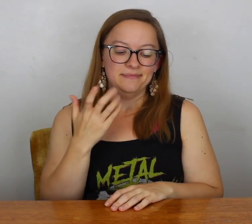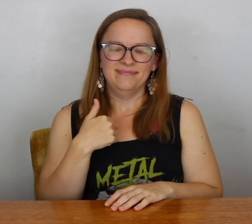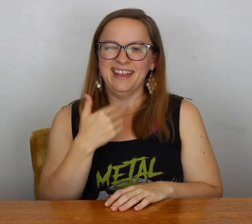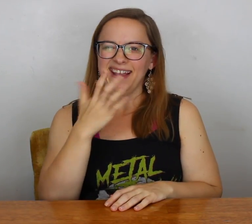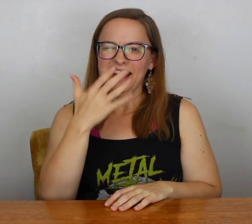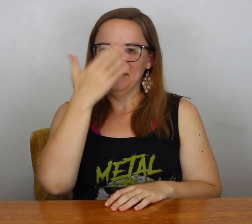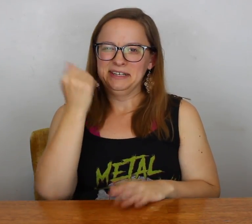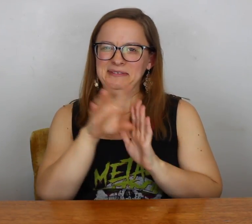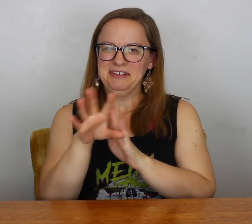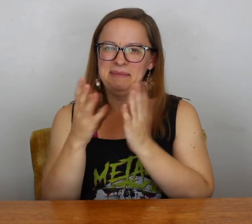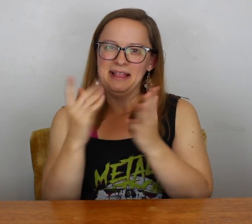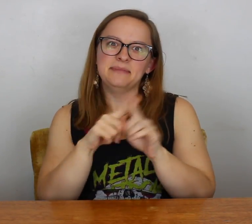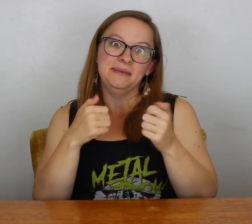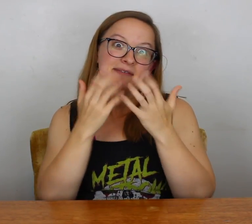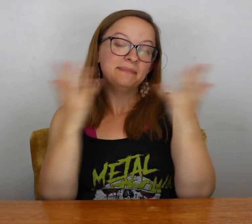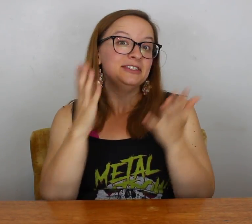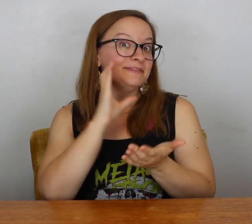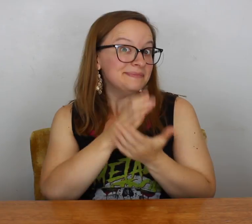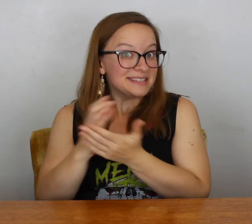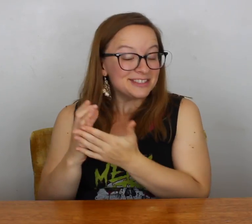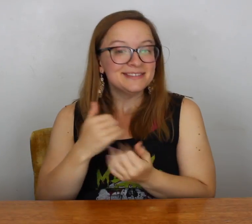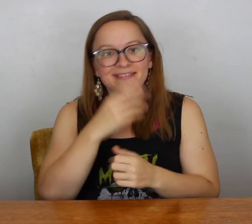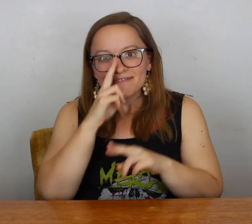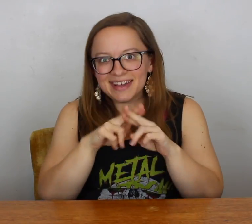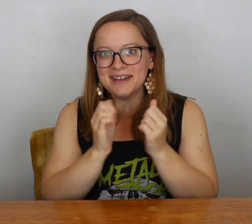Umm, I kind of forgot to film a lot, but we have a bunch of pictures.